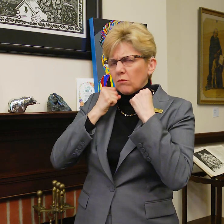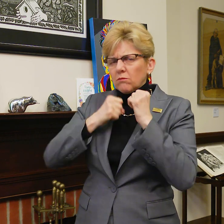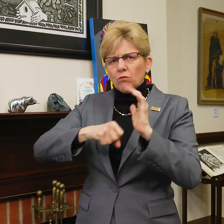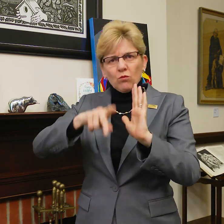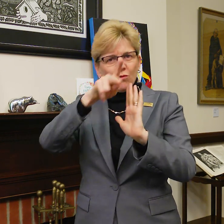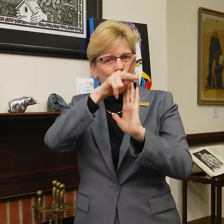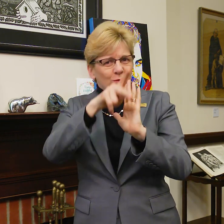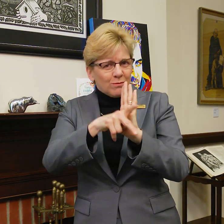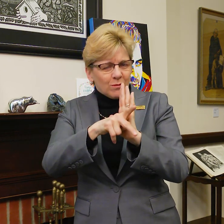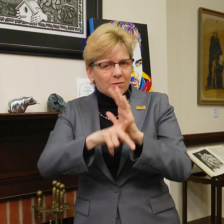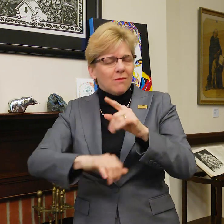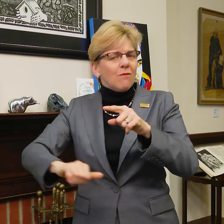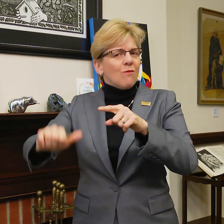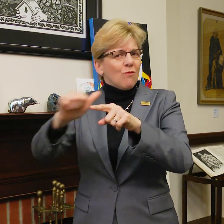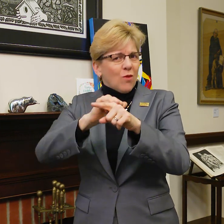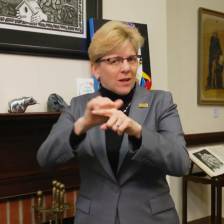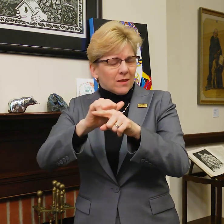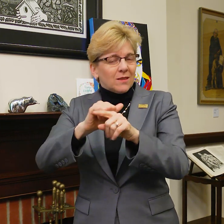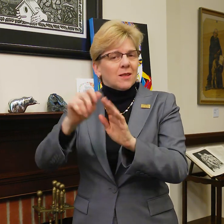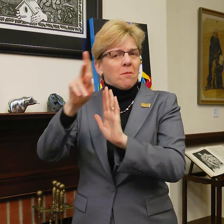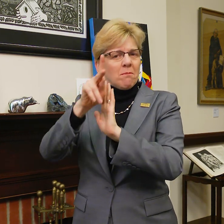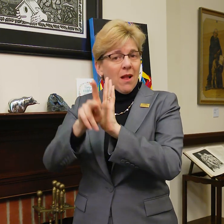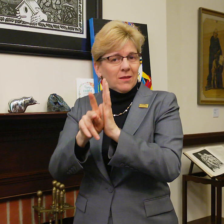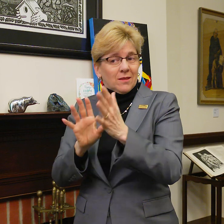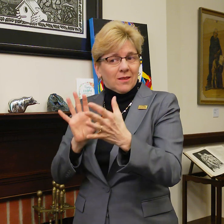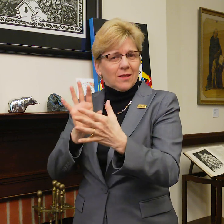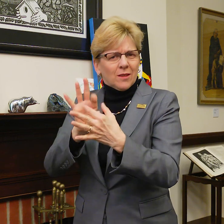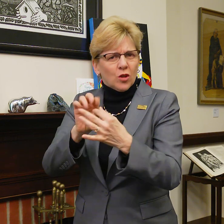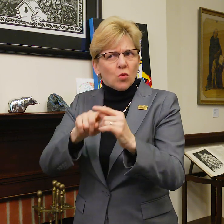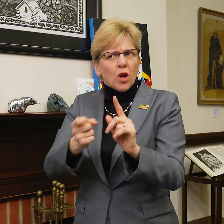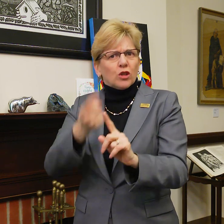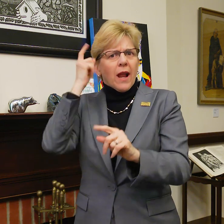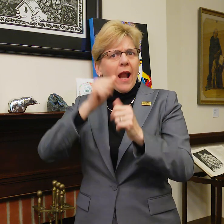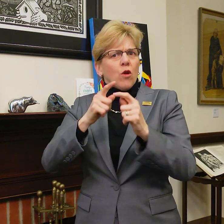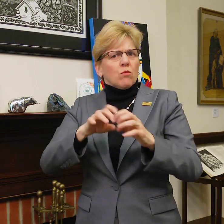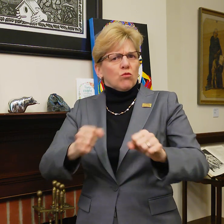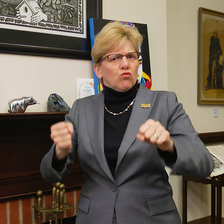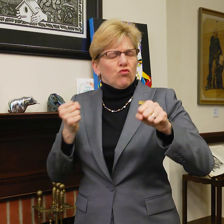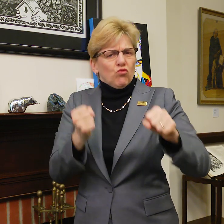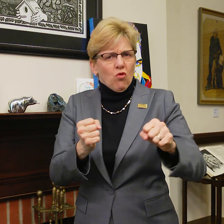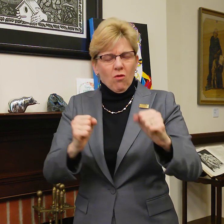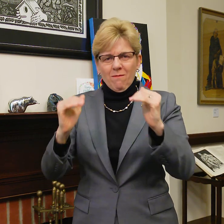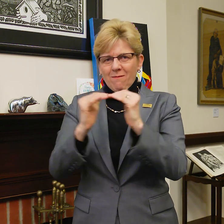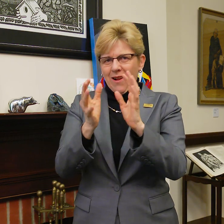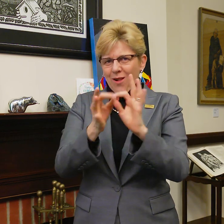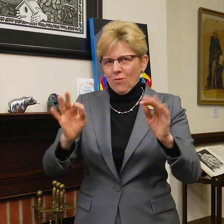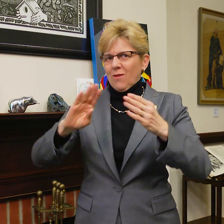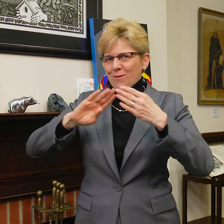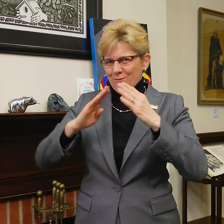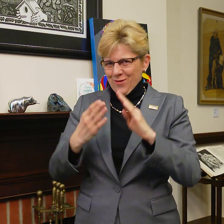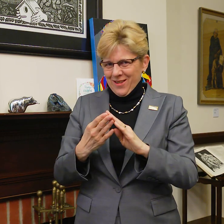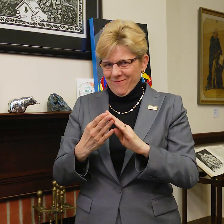our values, principles, practices and policies as they relate to our understanding of developing